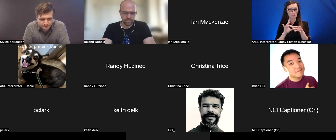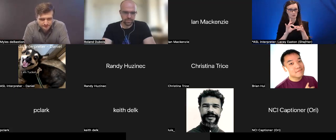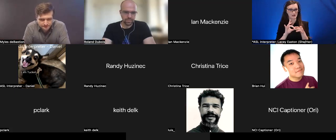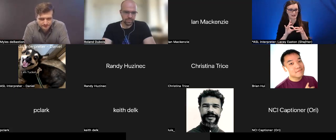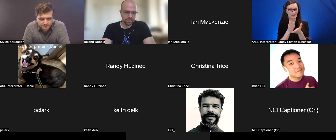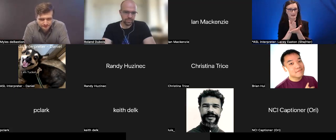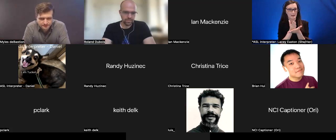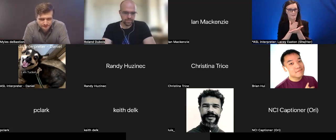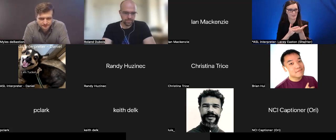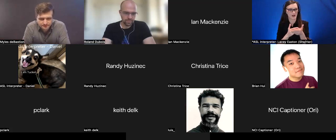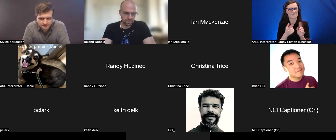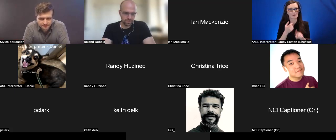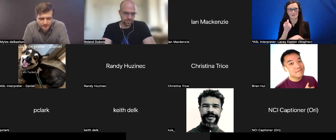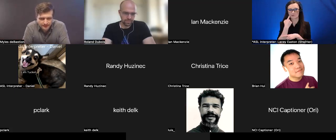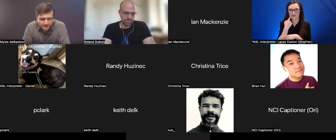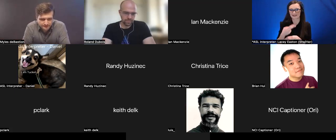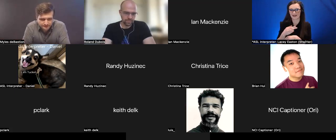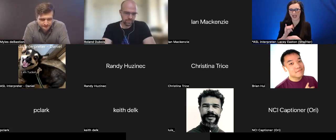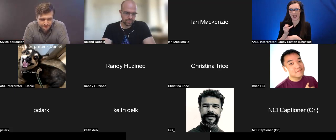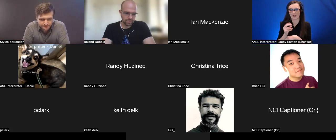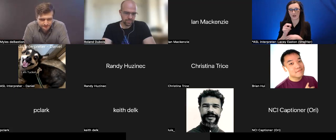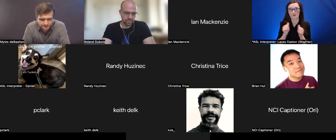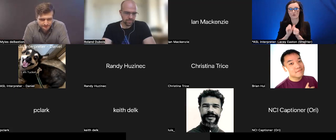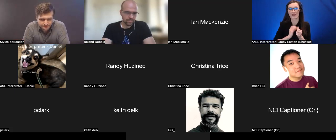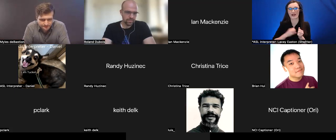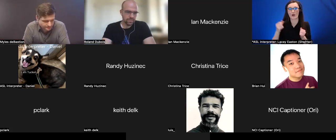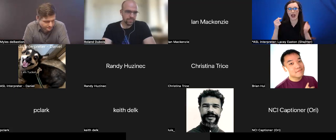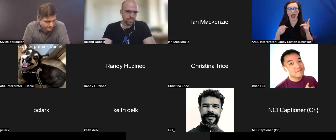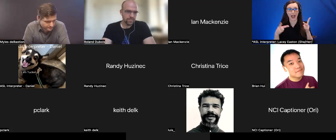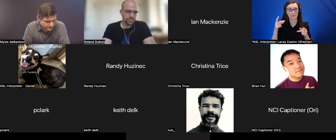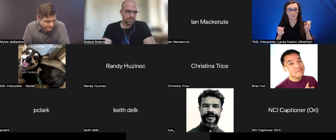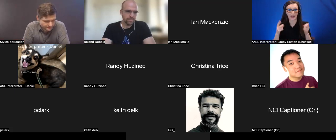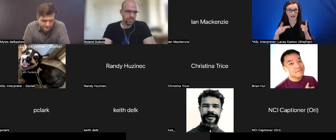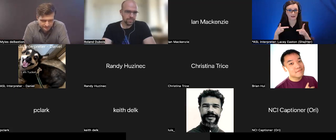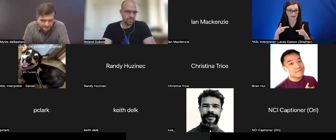Hackathon with our hybrid methodology. This was our first time experimenting with trying to do